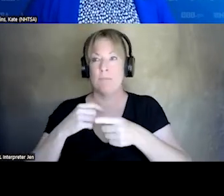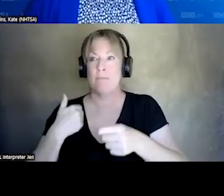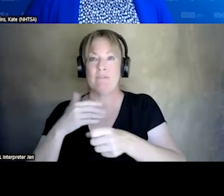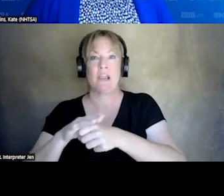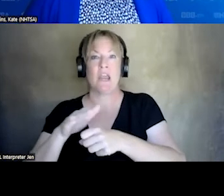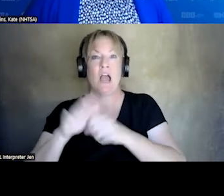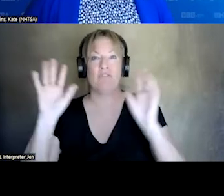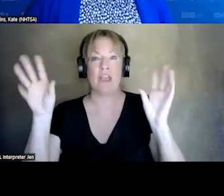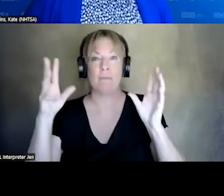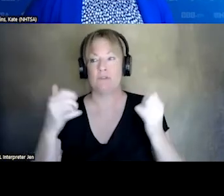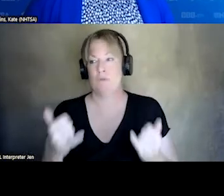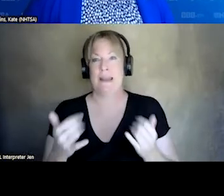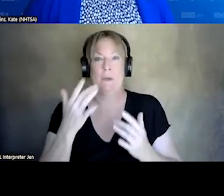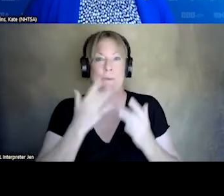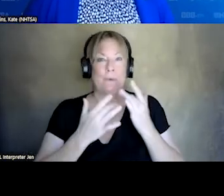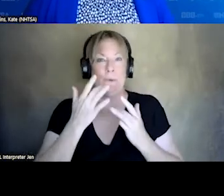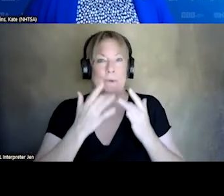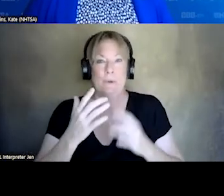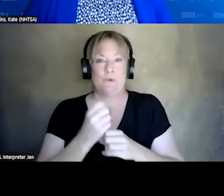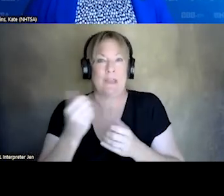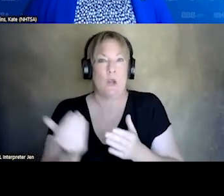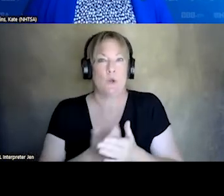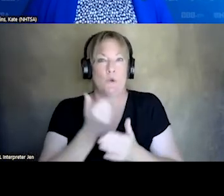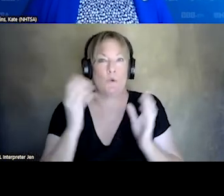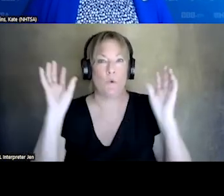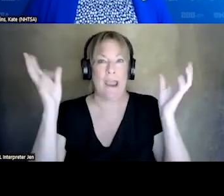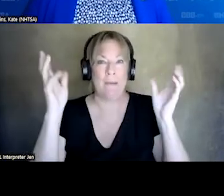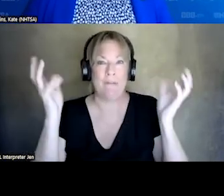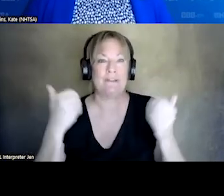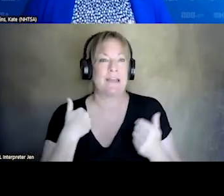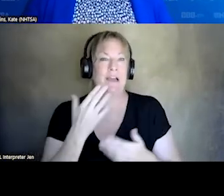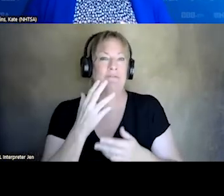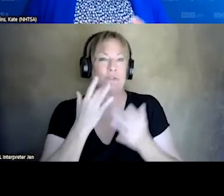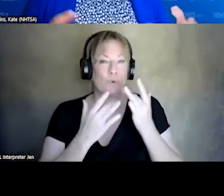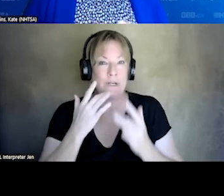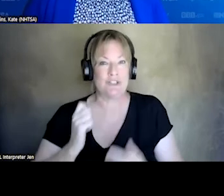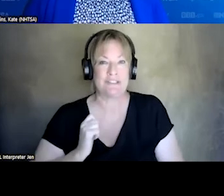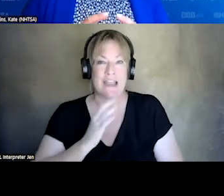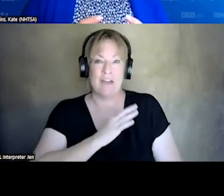RIGHT NOW, SHORT ANNAL IN OBTAINING AMBULANCES AND STAFFING. SOME COMMUNITIES ARE SEEING THAT